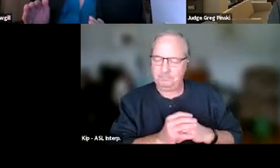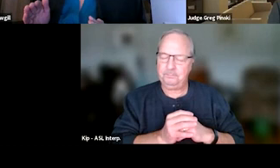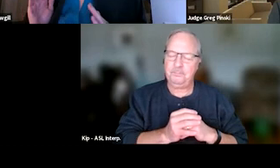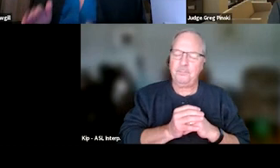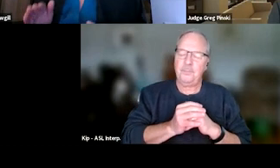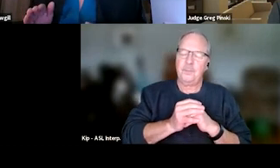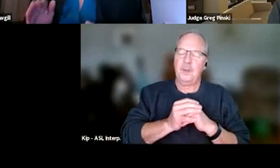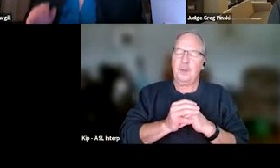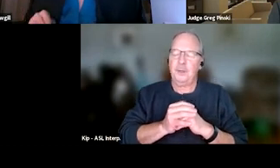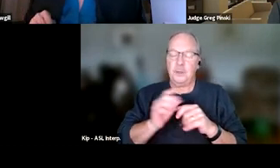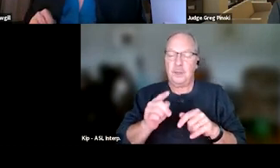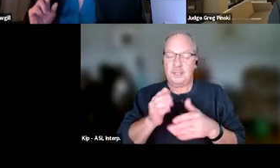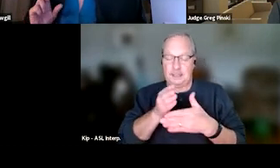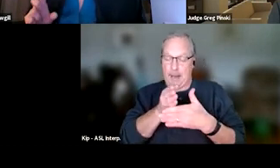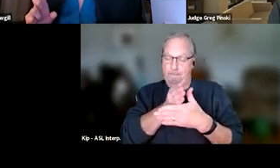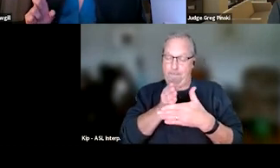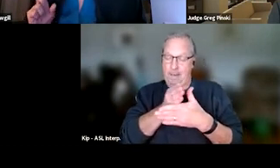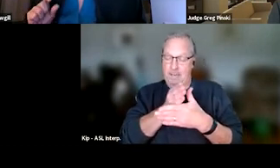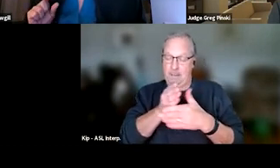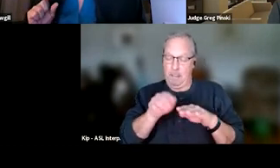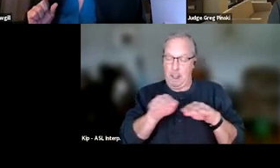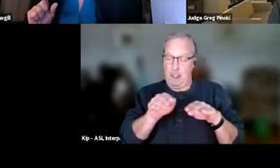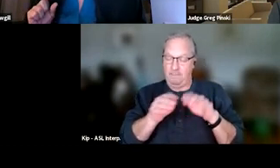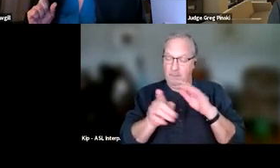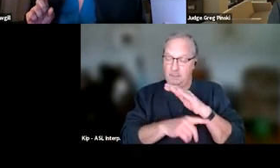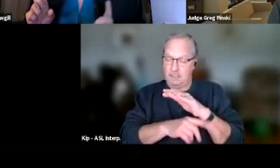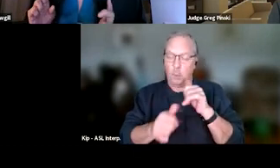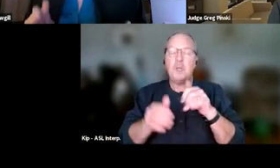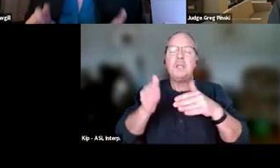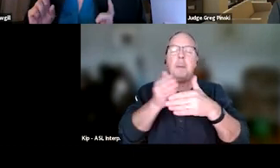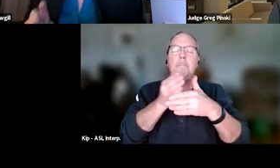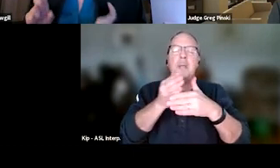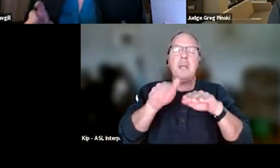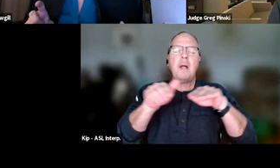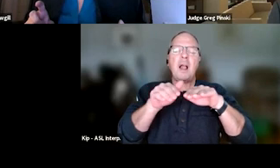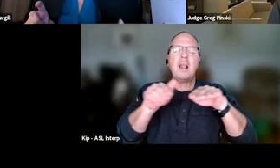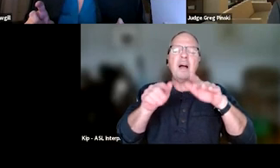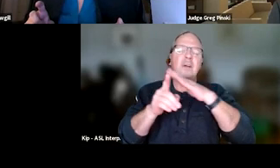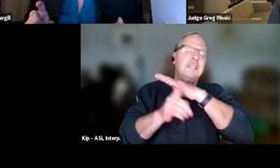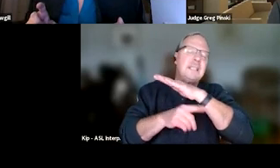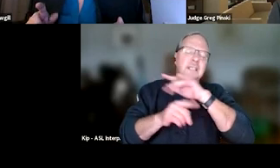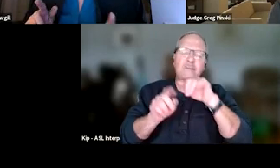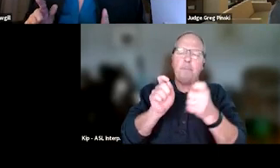this is a medium level sanction they need, which of these medium level sanctions is appropriate for this person?"